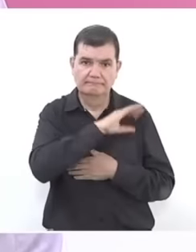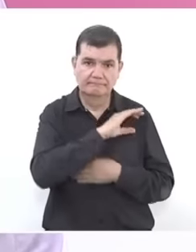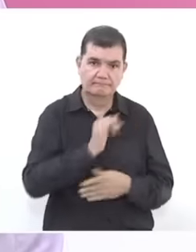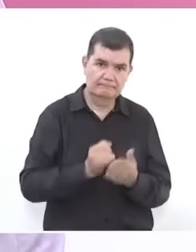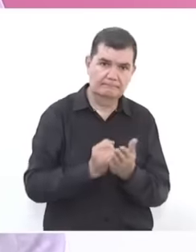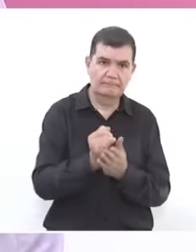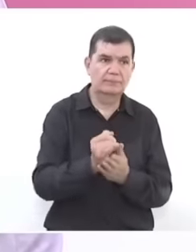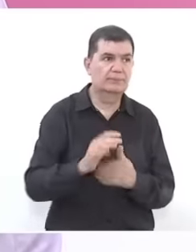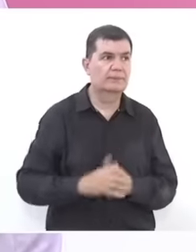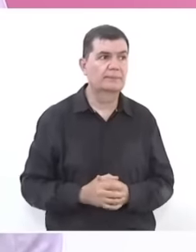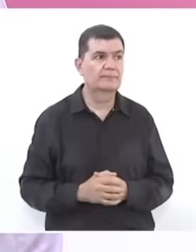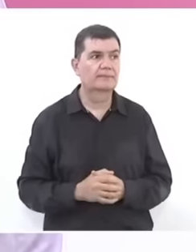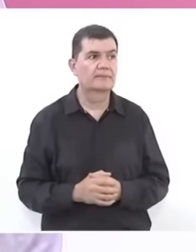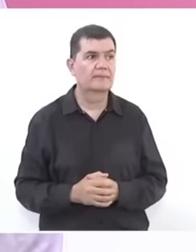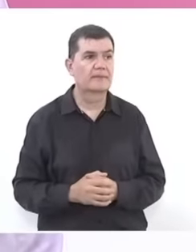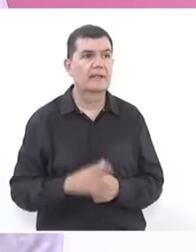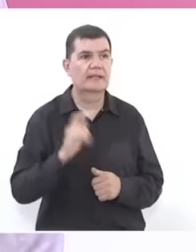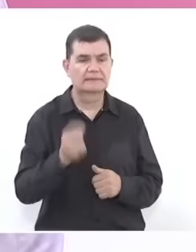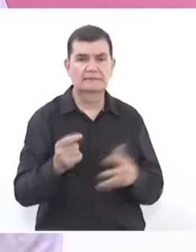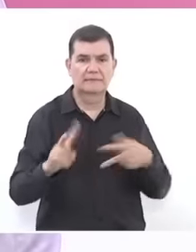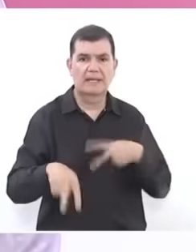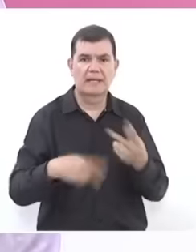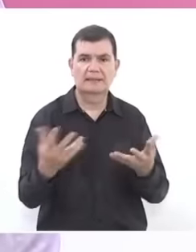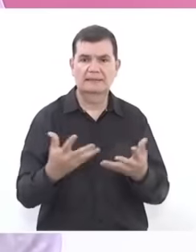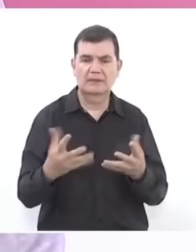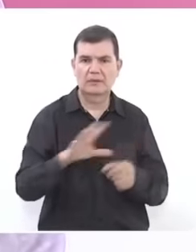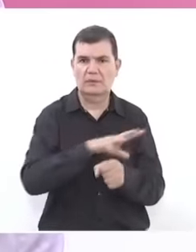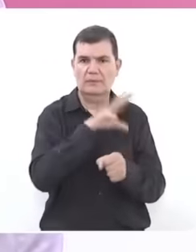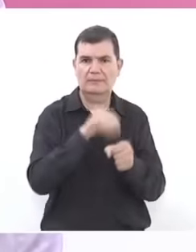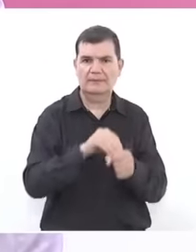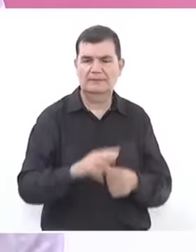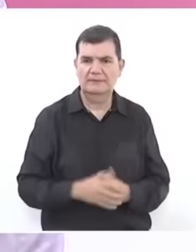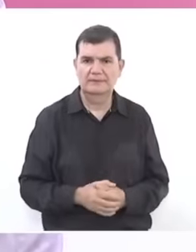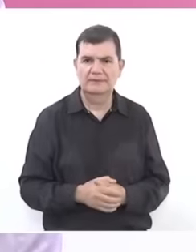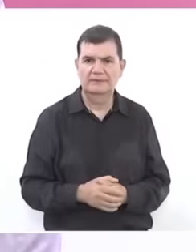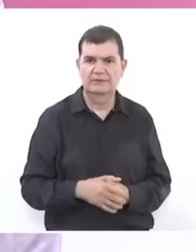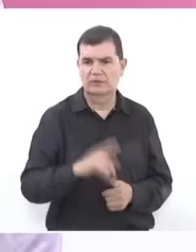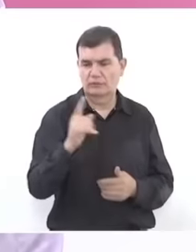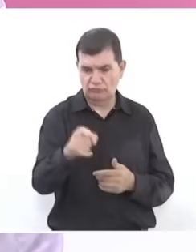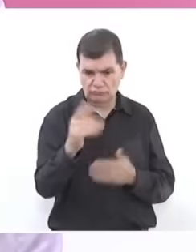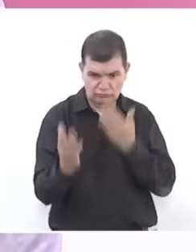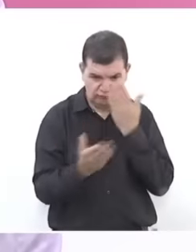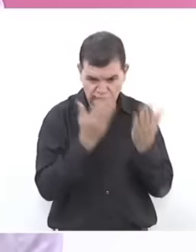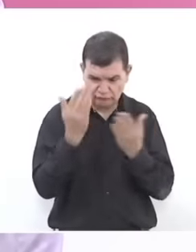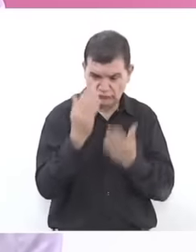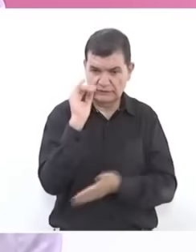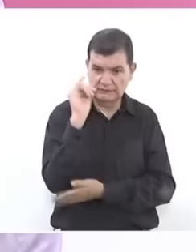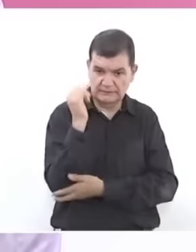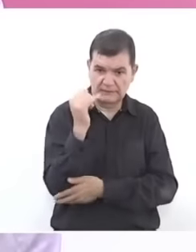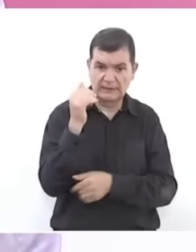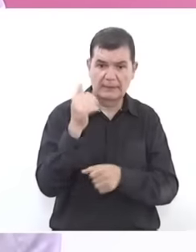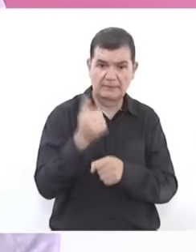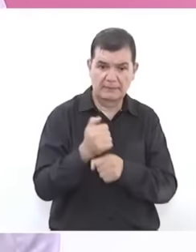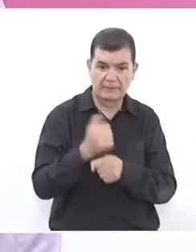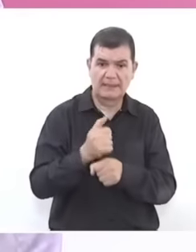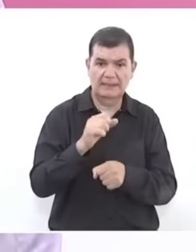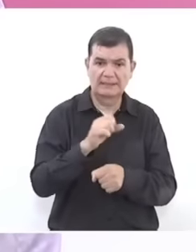that it will be universal, everyone who studies preschool, primary, secondary school in